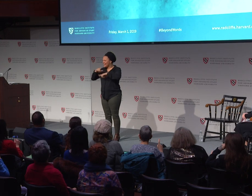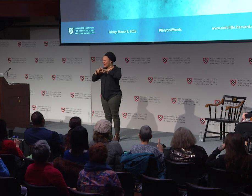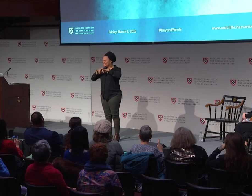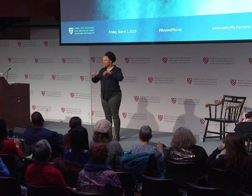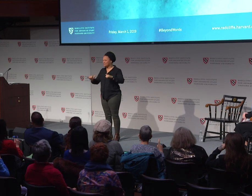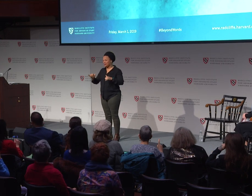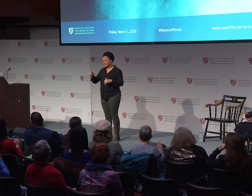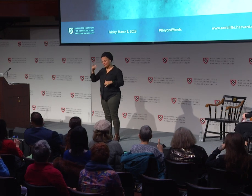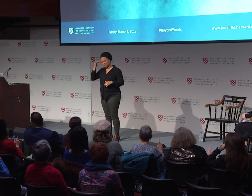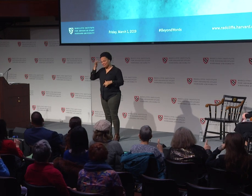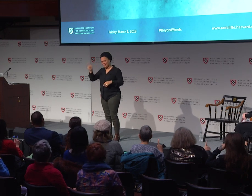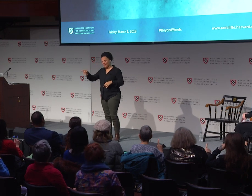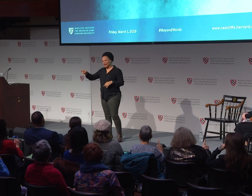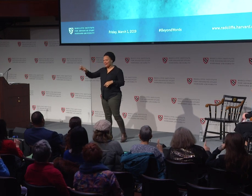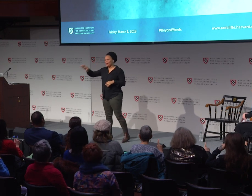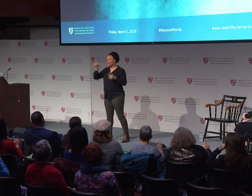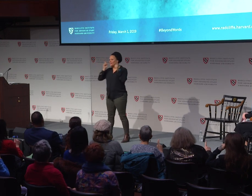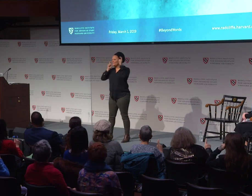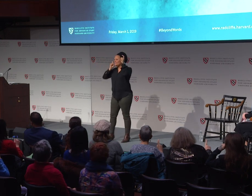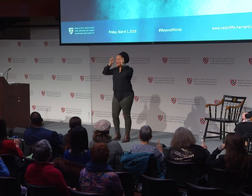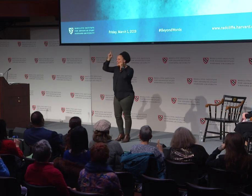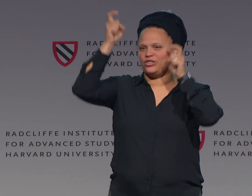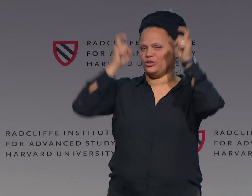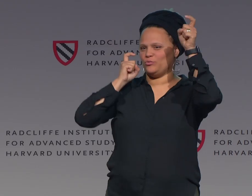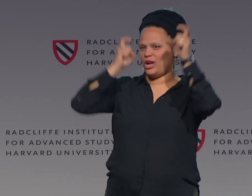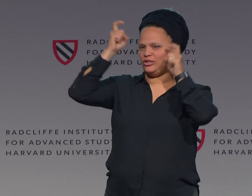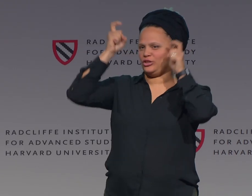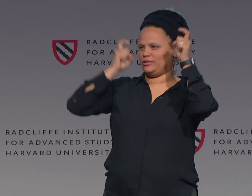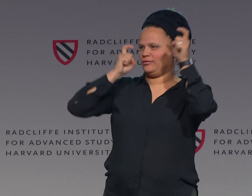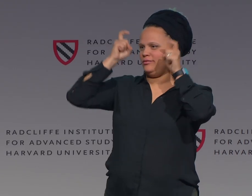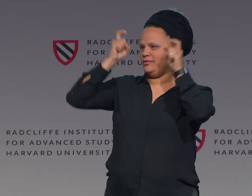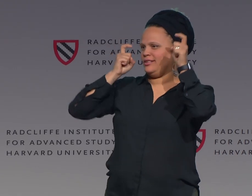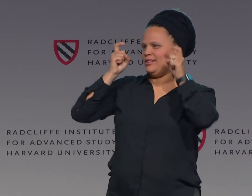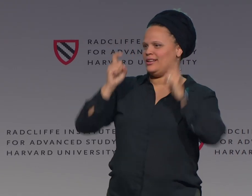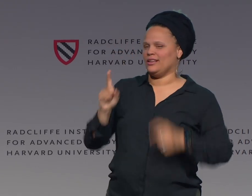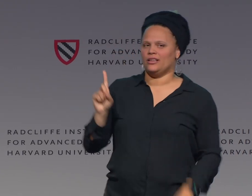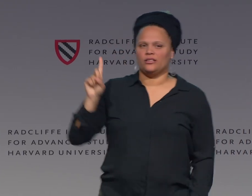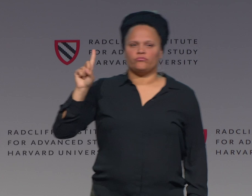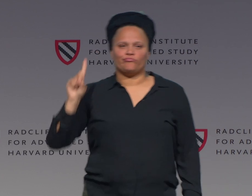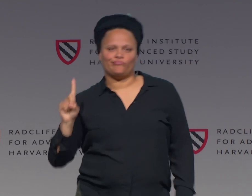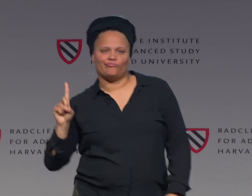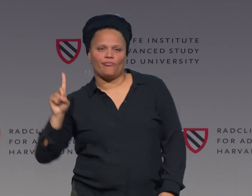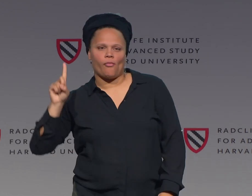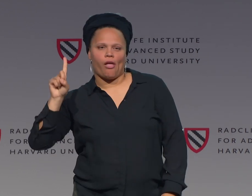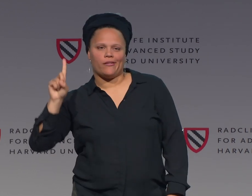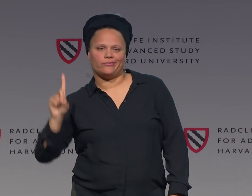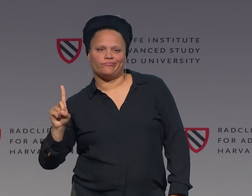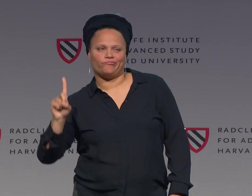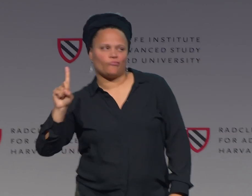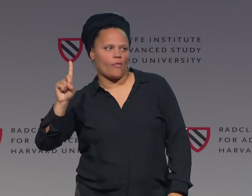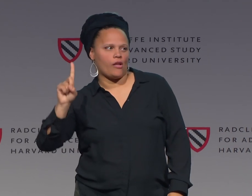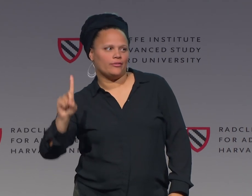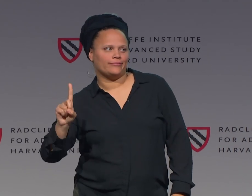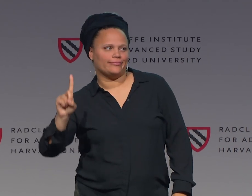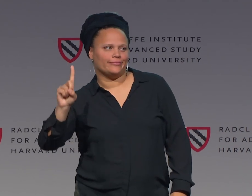Well you're kind of cheating doing two hands at once there. OK. So you're adding those facial expressions, those non-manual markers.